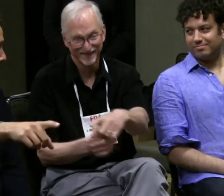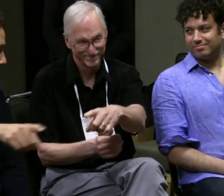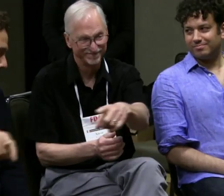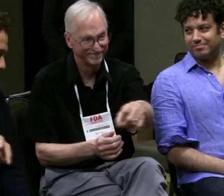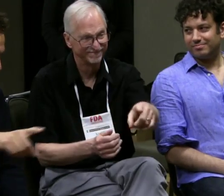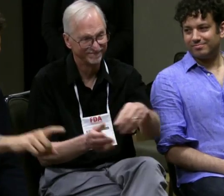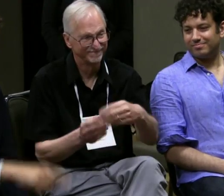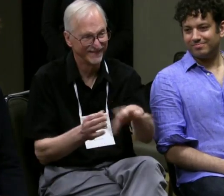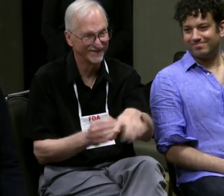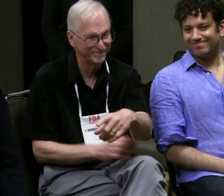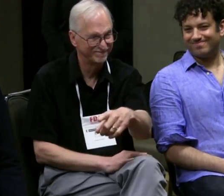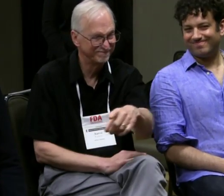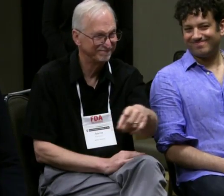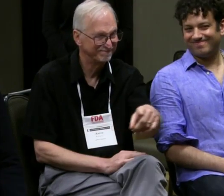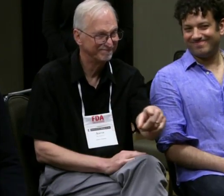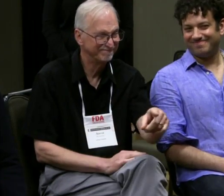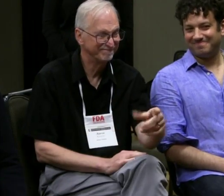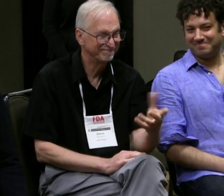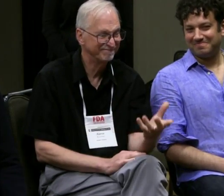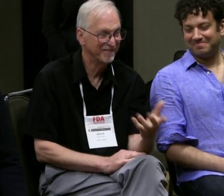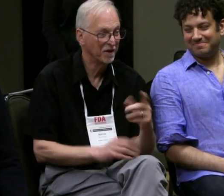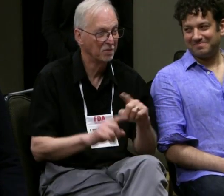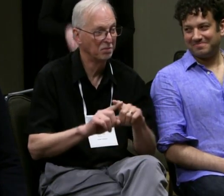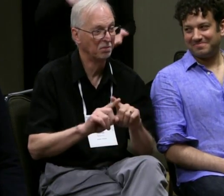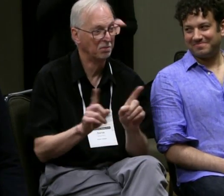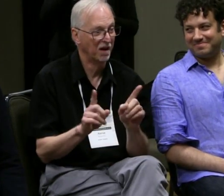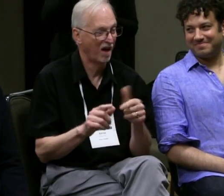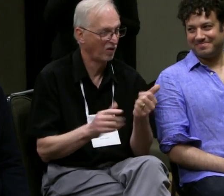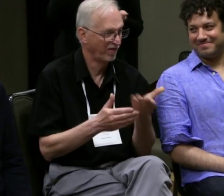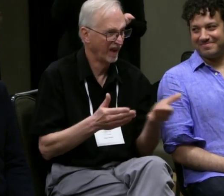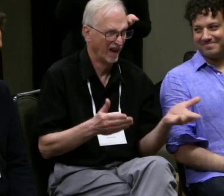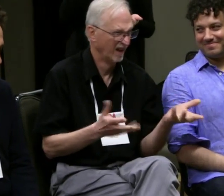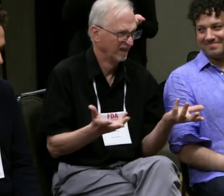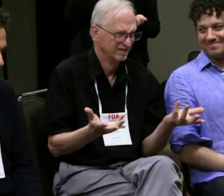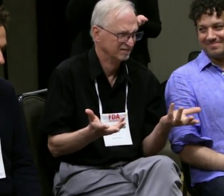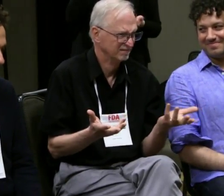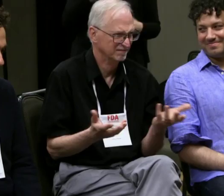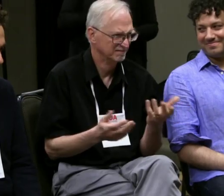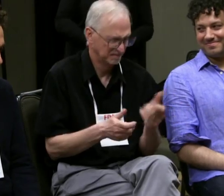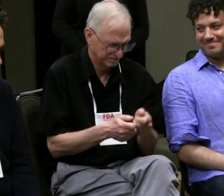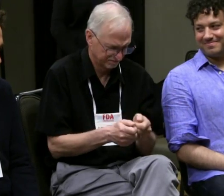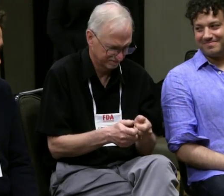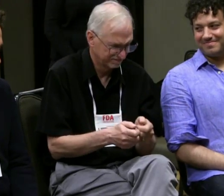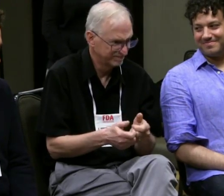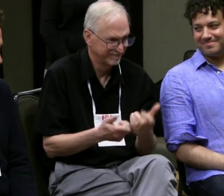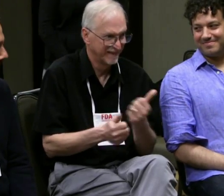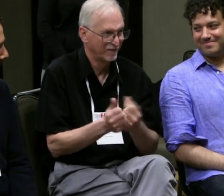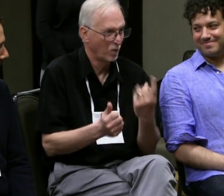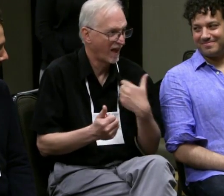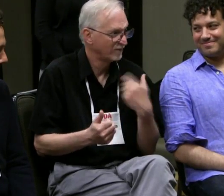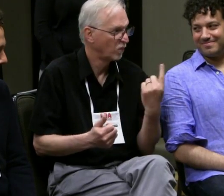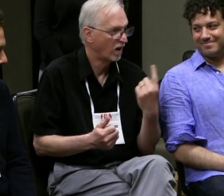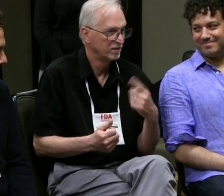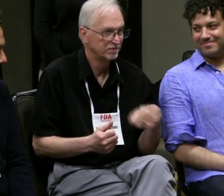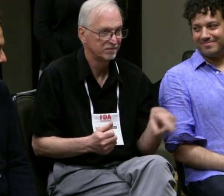(translator) Well, the interpreters are expensive. (translator) They can be a little pricey, but it's really just the one thing really.